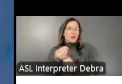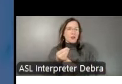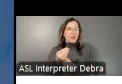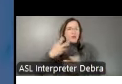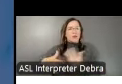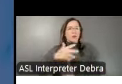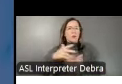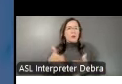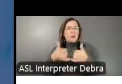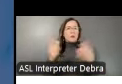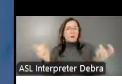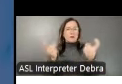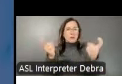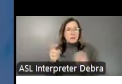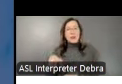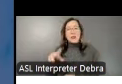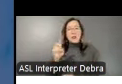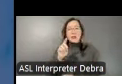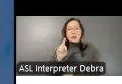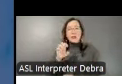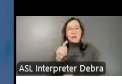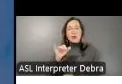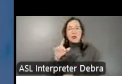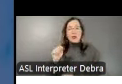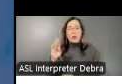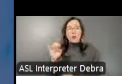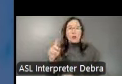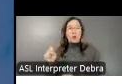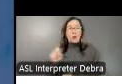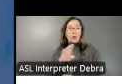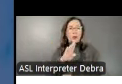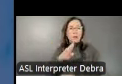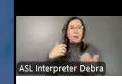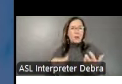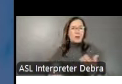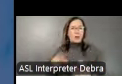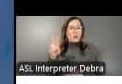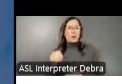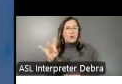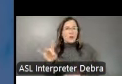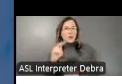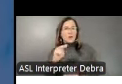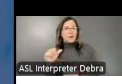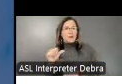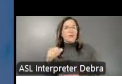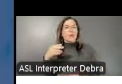Brooks on banjo and 2008 NEA Heritage Fellow, Dr. Michael White on clarinet,